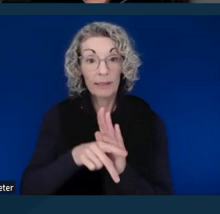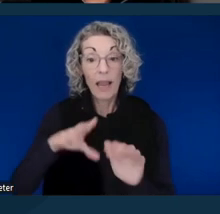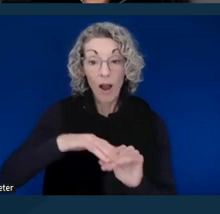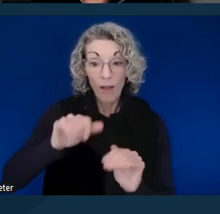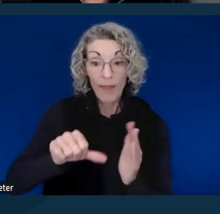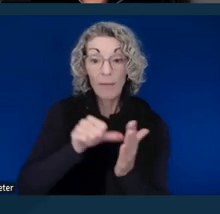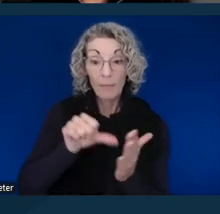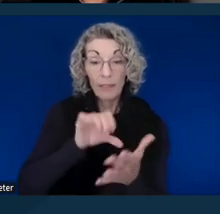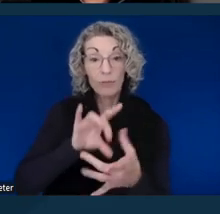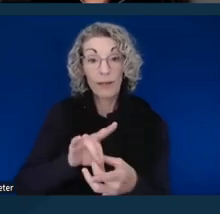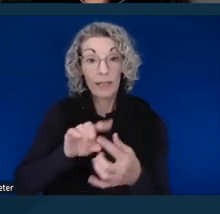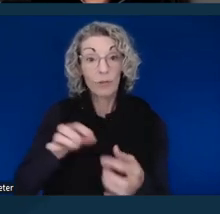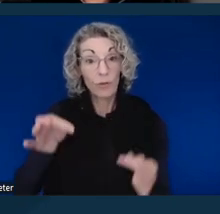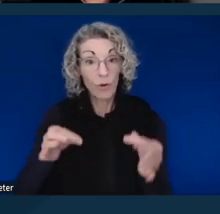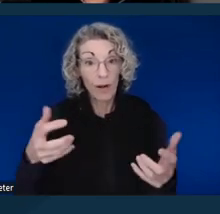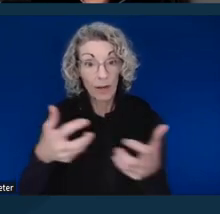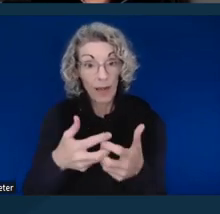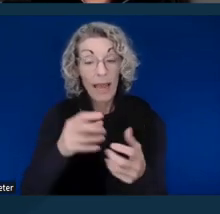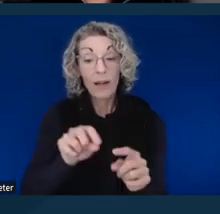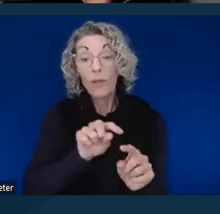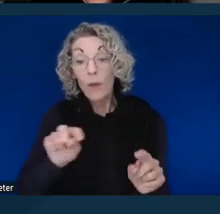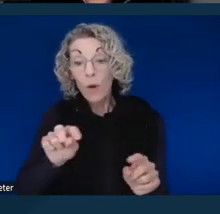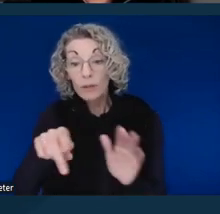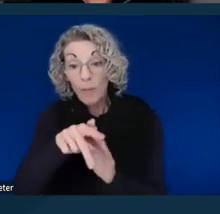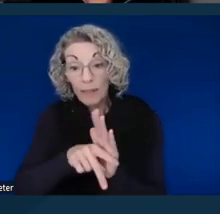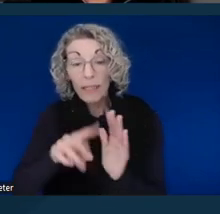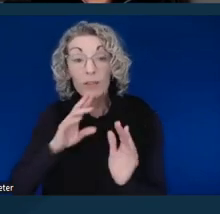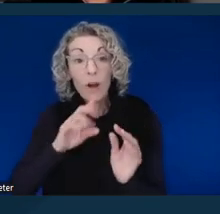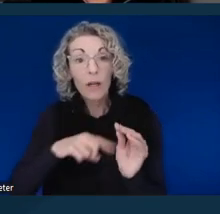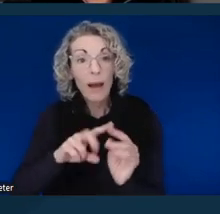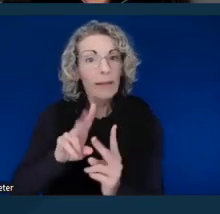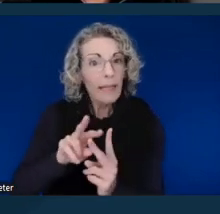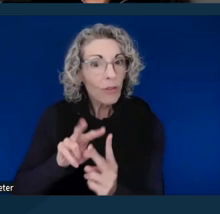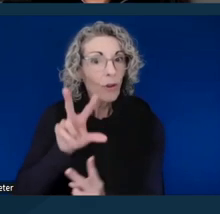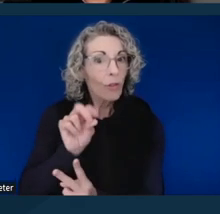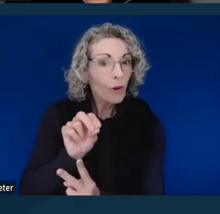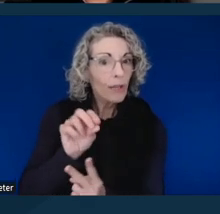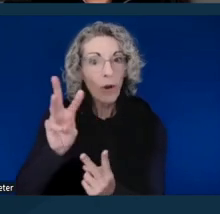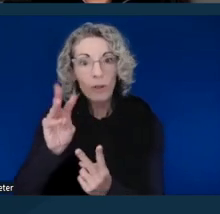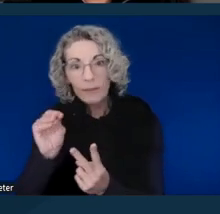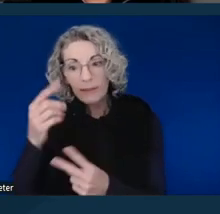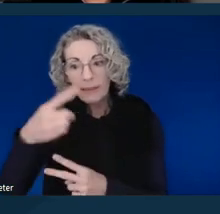and those policies will reference either a 30 or 60 day timeline for filing grievances,